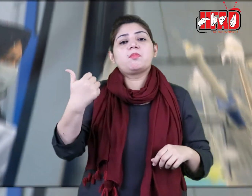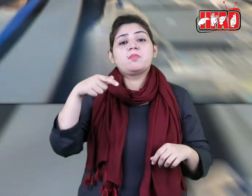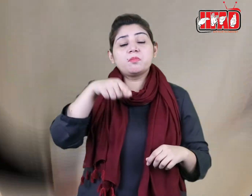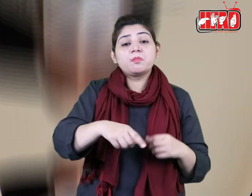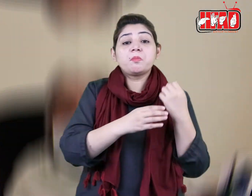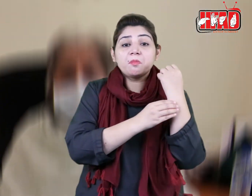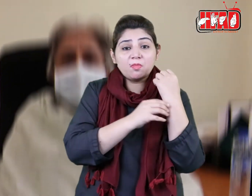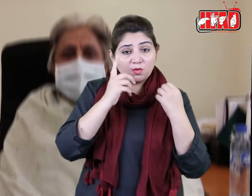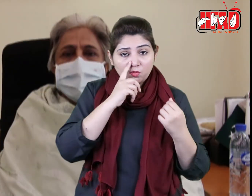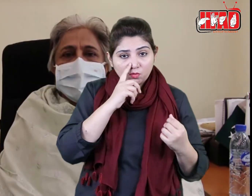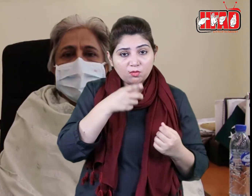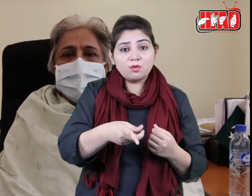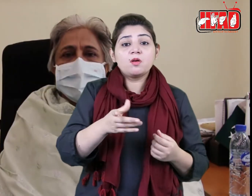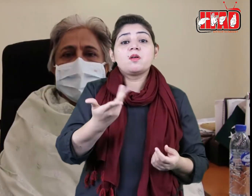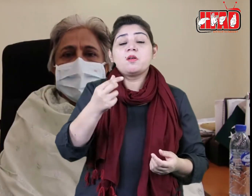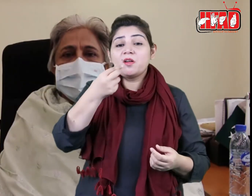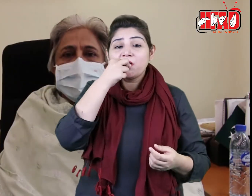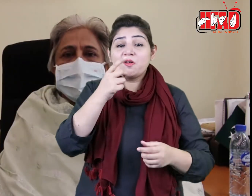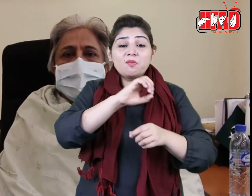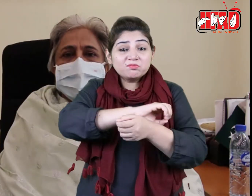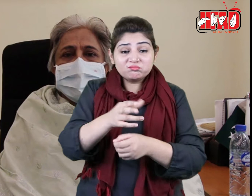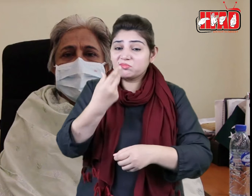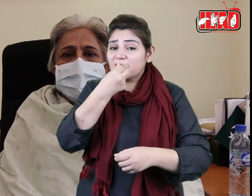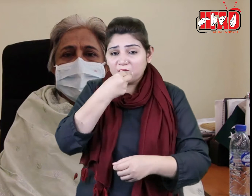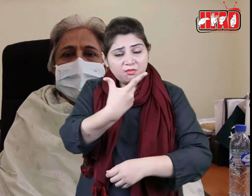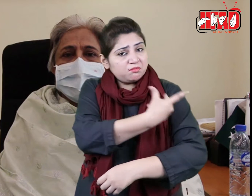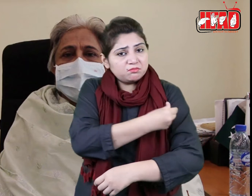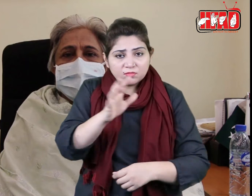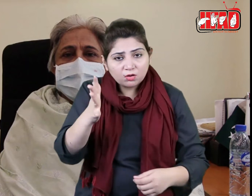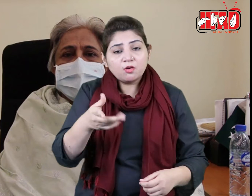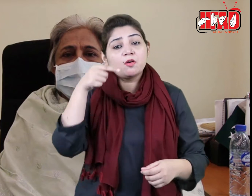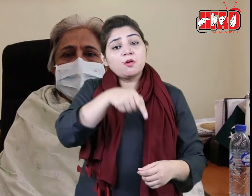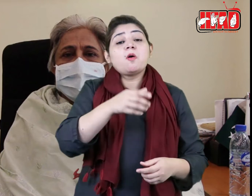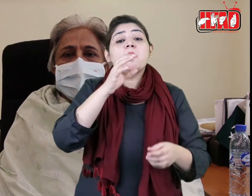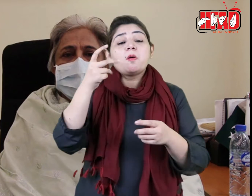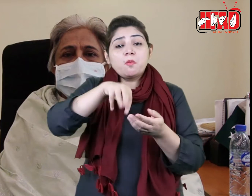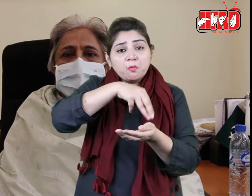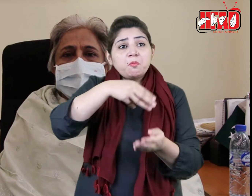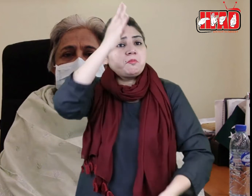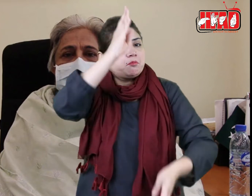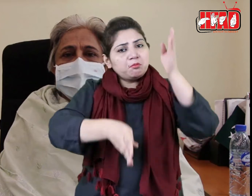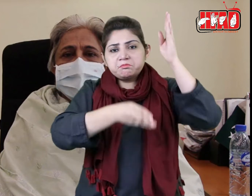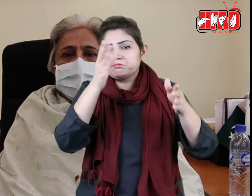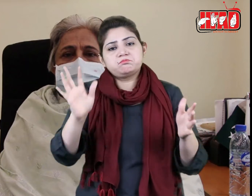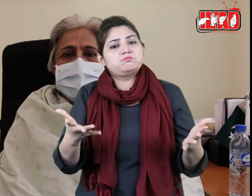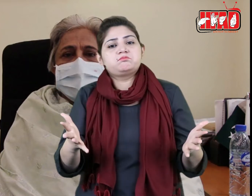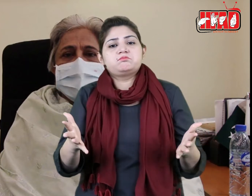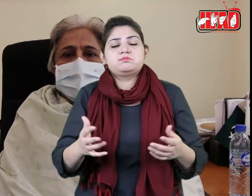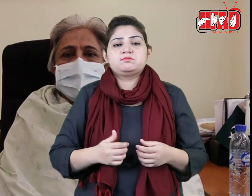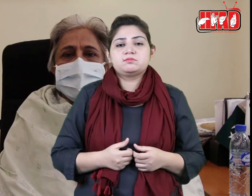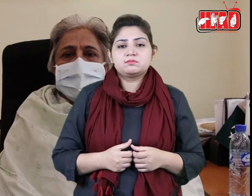The affected woman is not vaccinated and has no travel history.